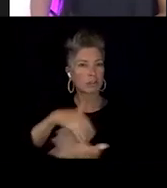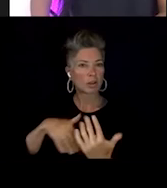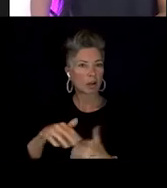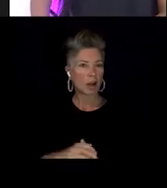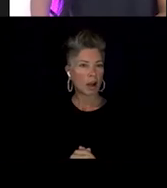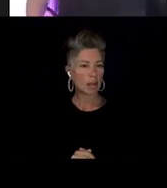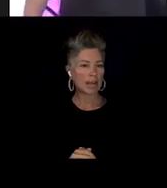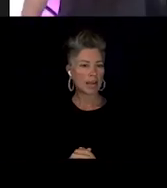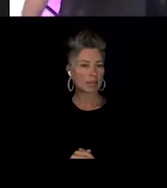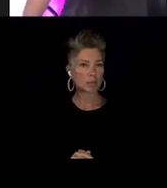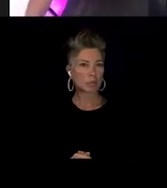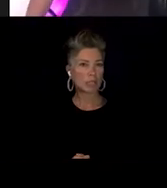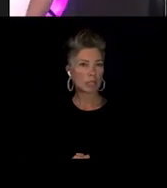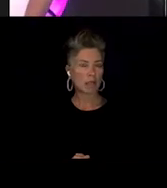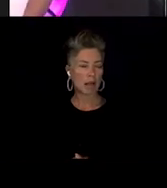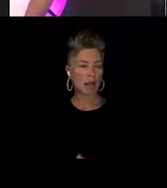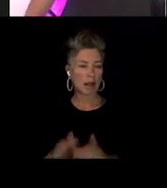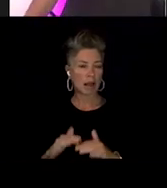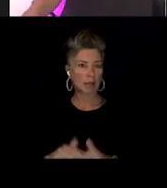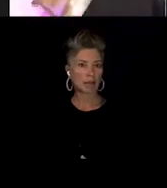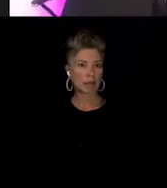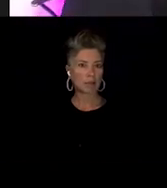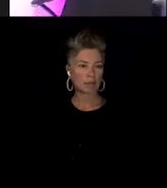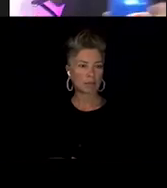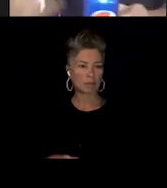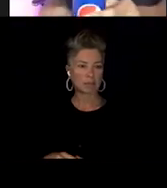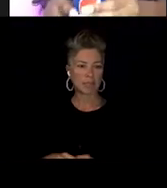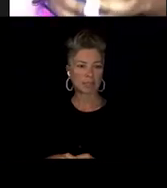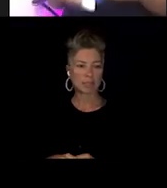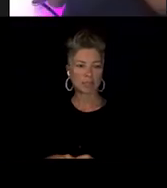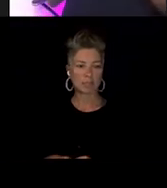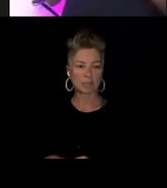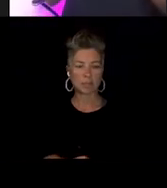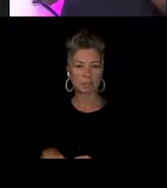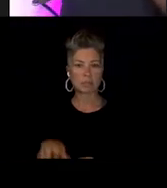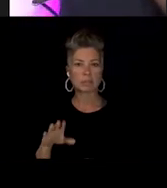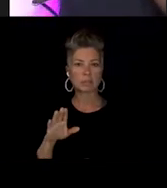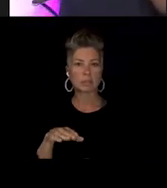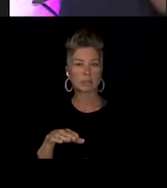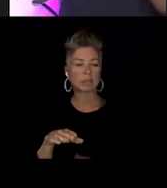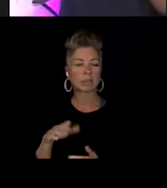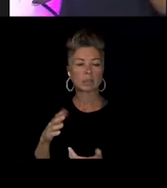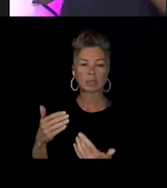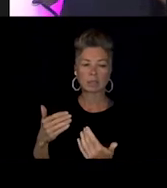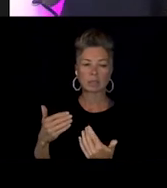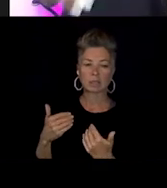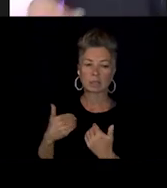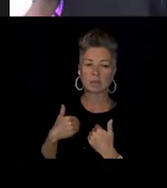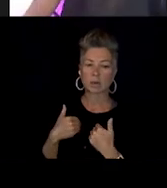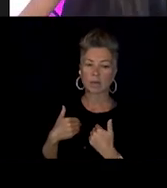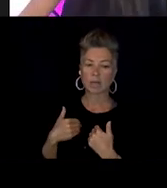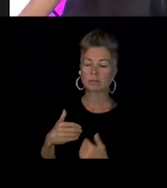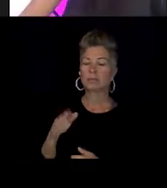I had one question to, to get us rolling a little bit. So, um, a lot of times in Trans communities and in black and brown communities